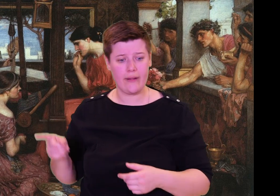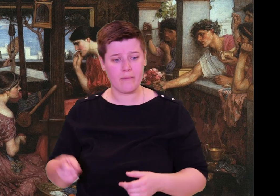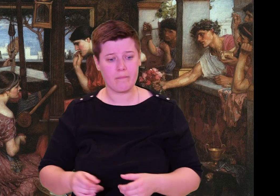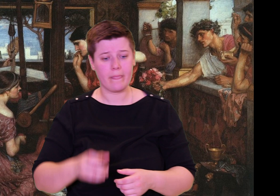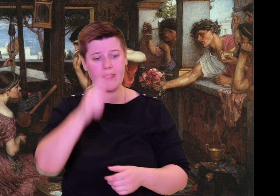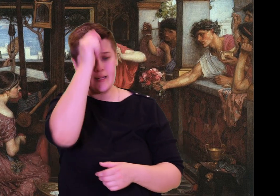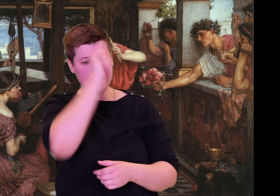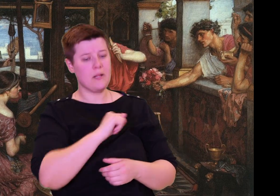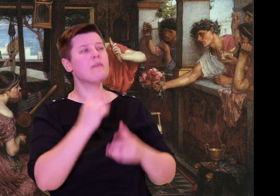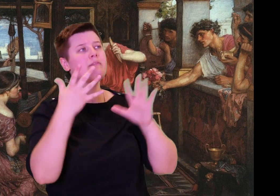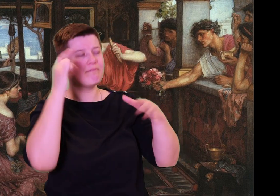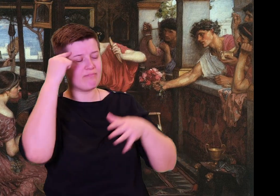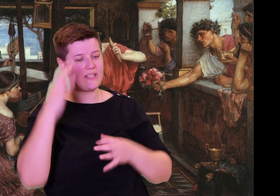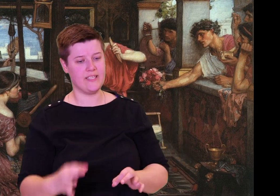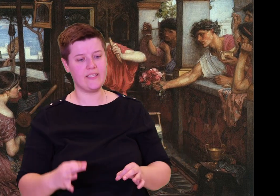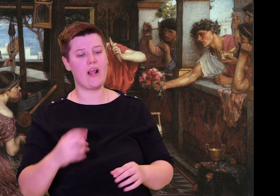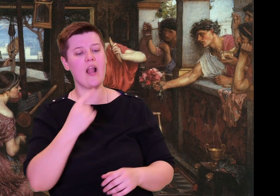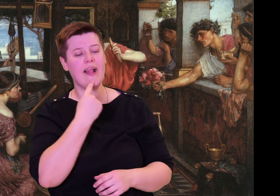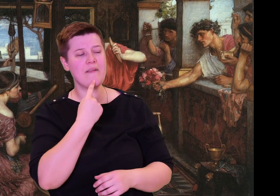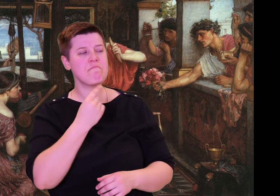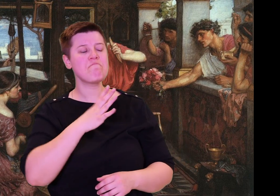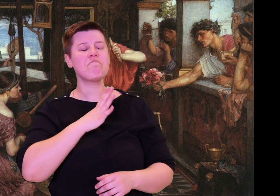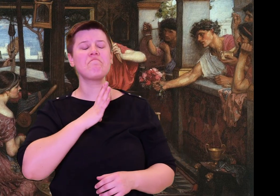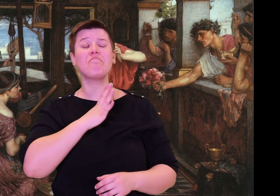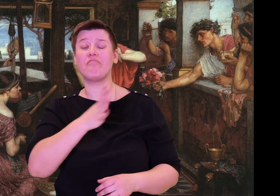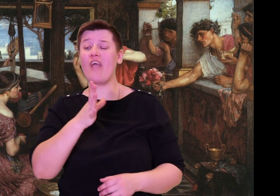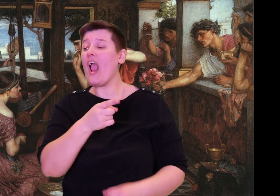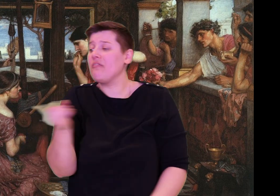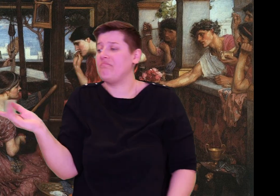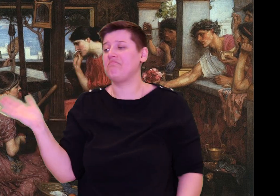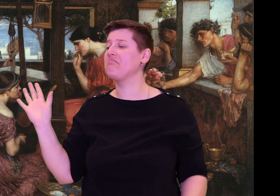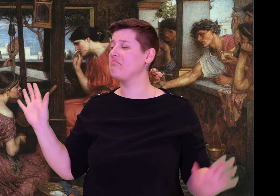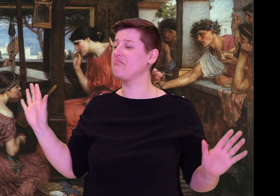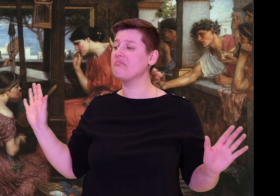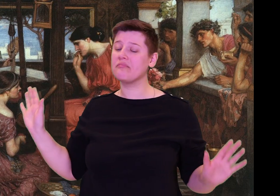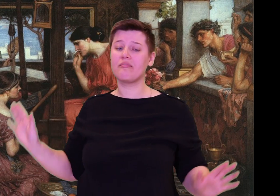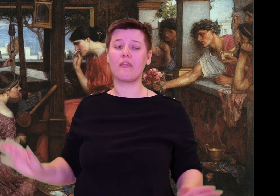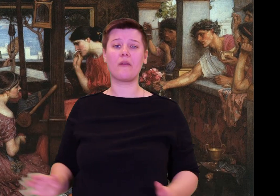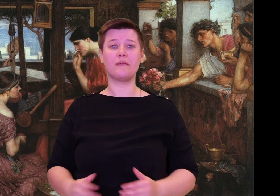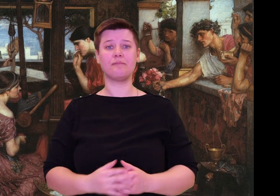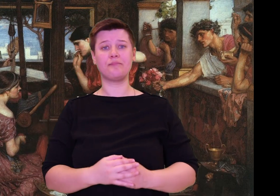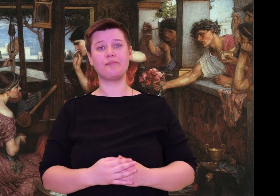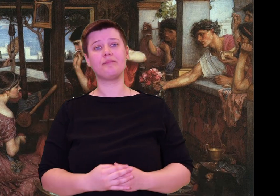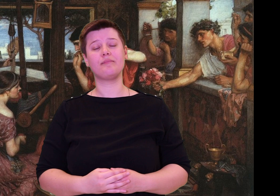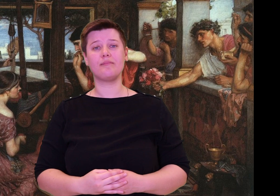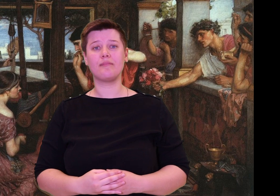20 men to make a journey with me, out and back, to Sparta and to sandy Pylos,